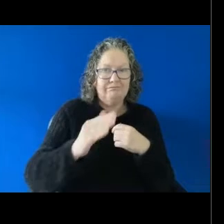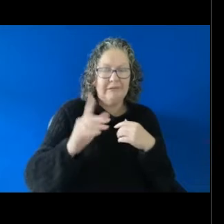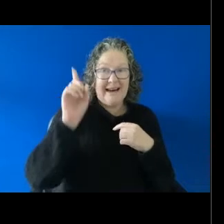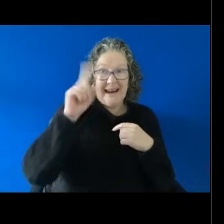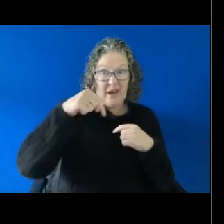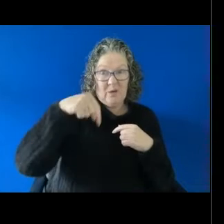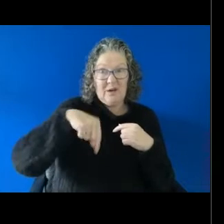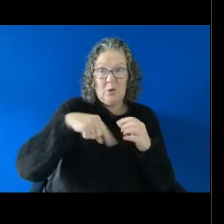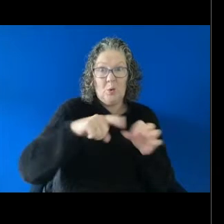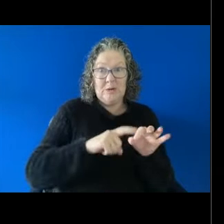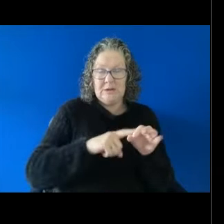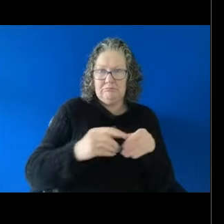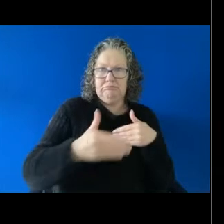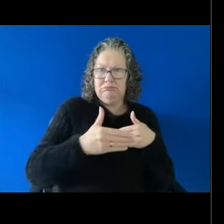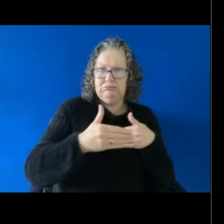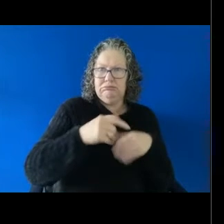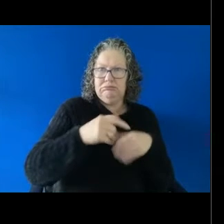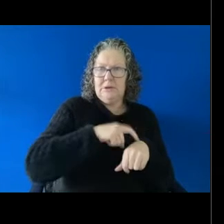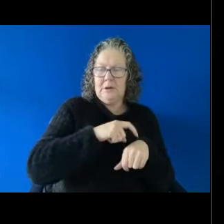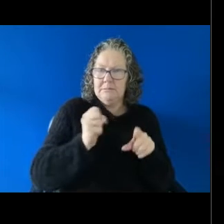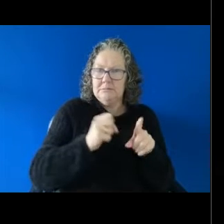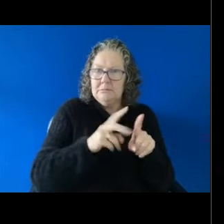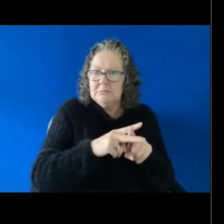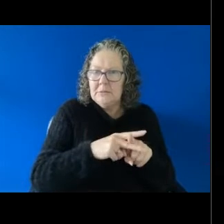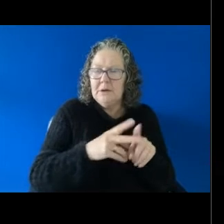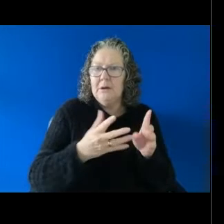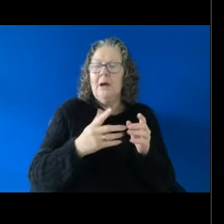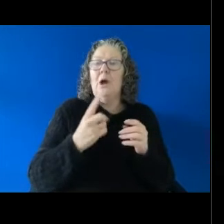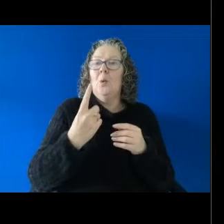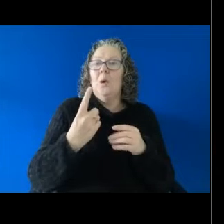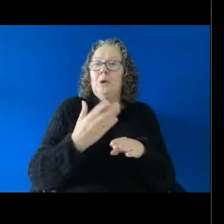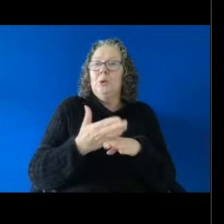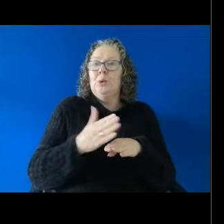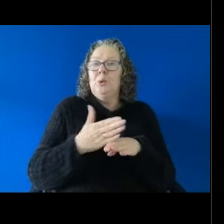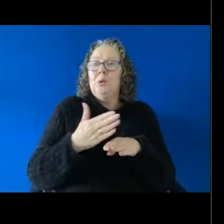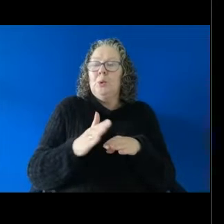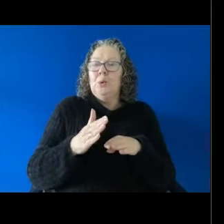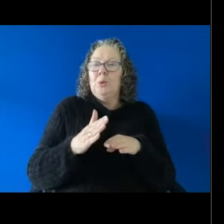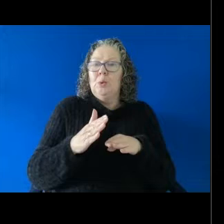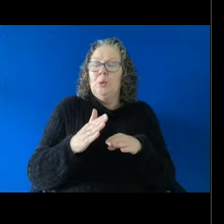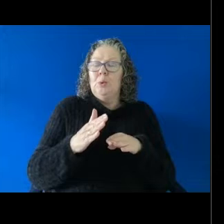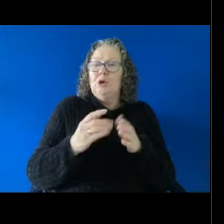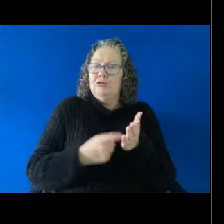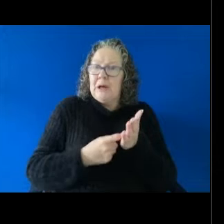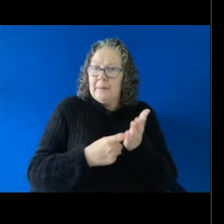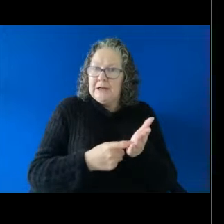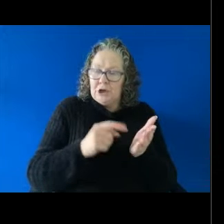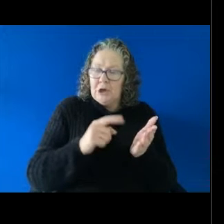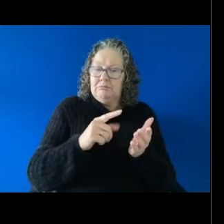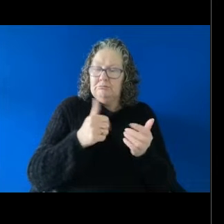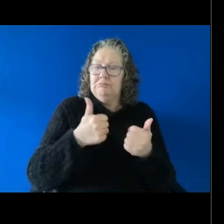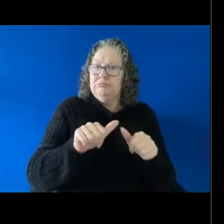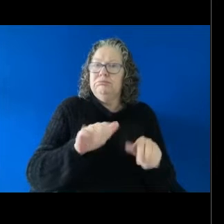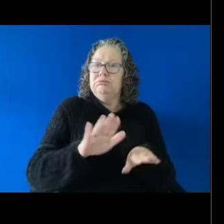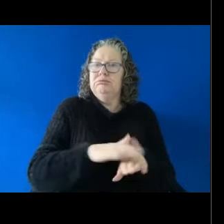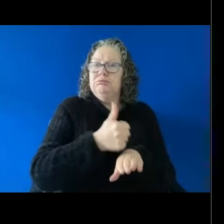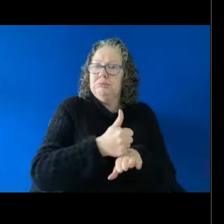And one of the other introductions was to clarify that sexual harassment